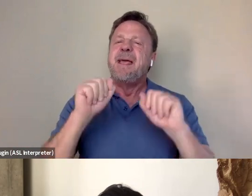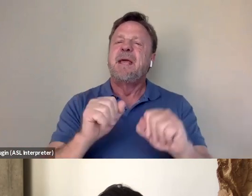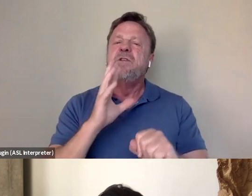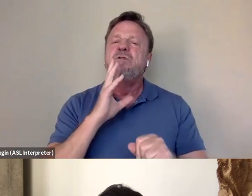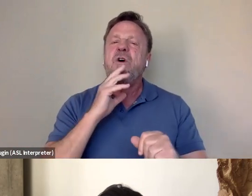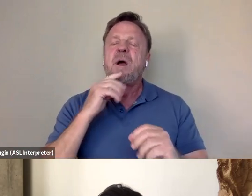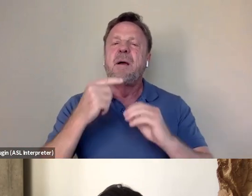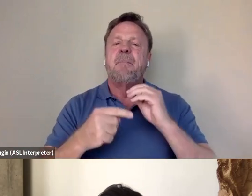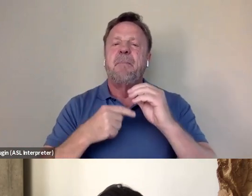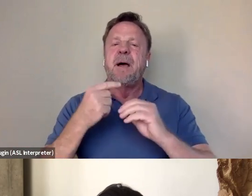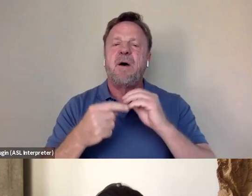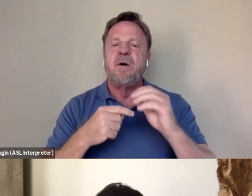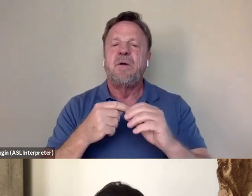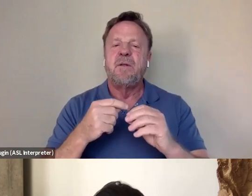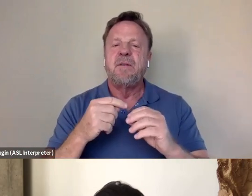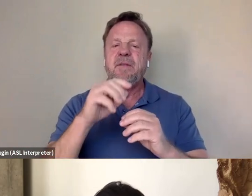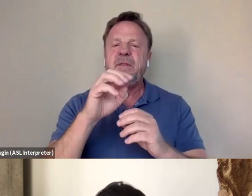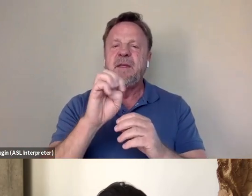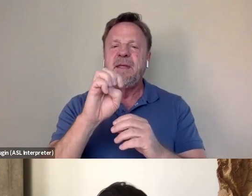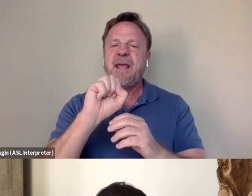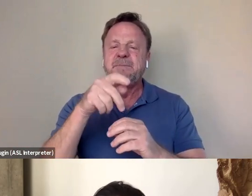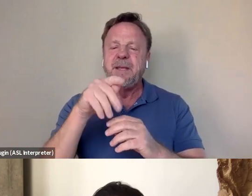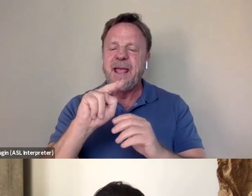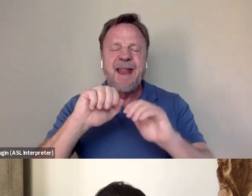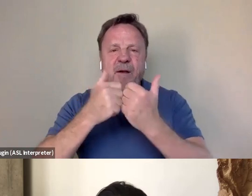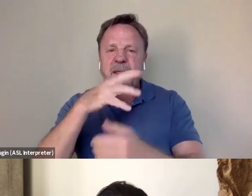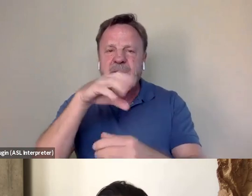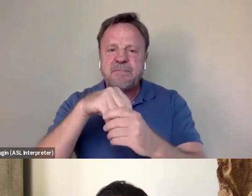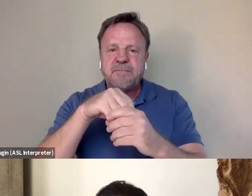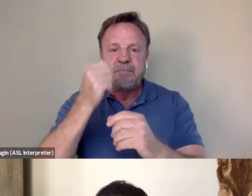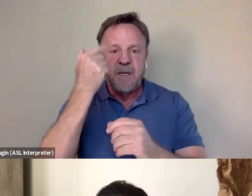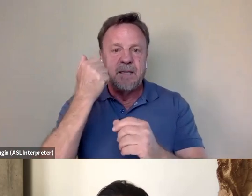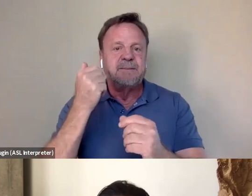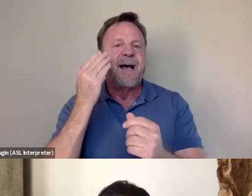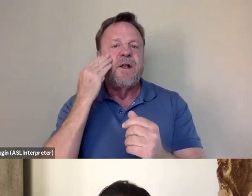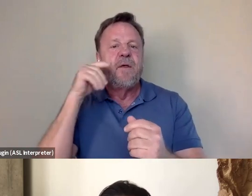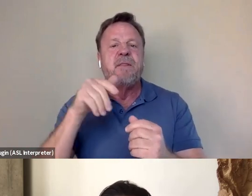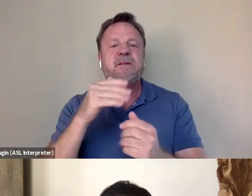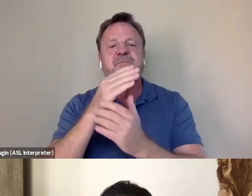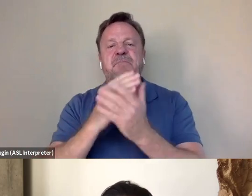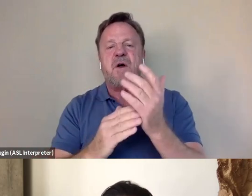the way ESPN played a role here? Because technically I know this is part of the 30 for 30 series